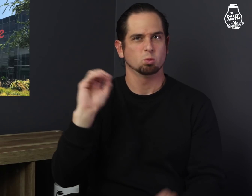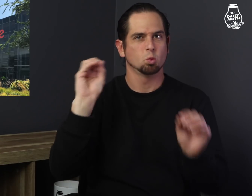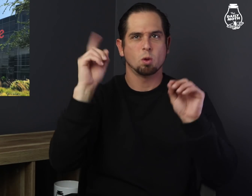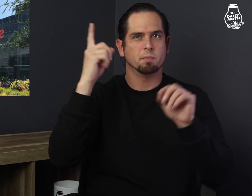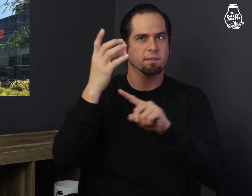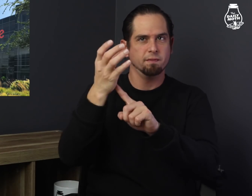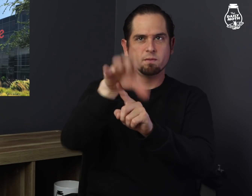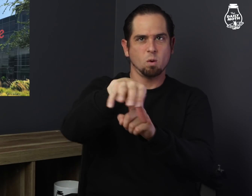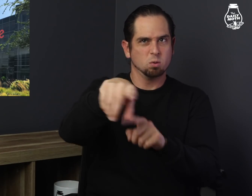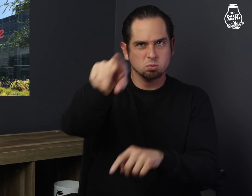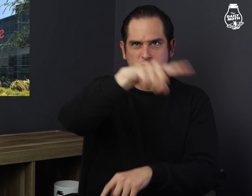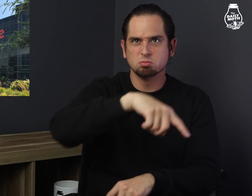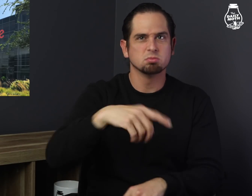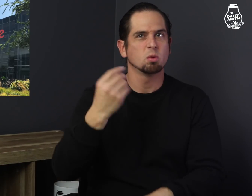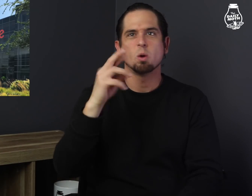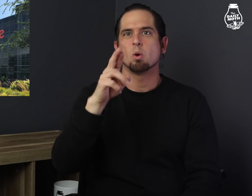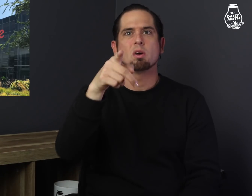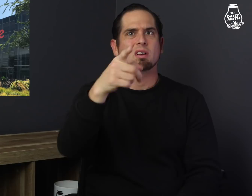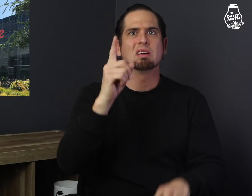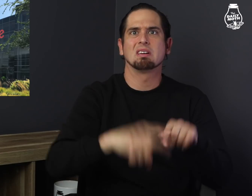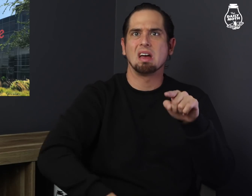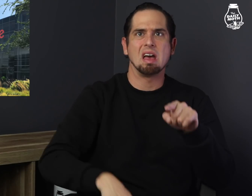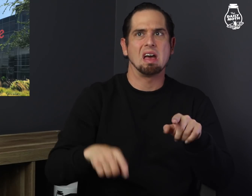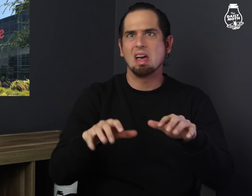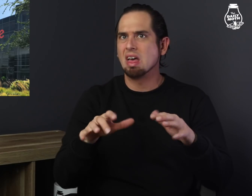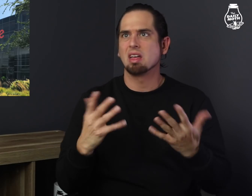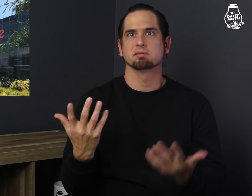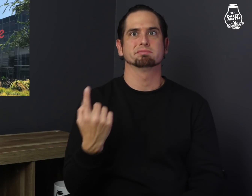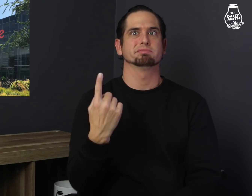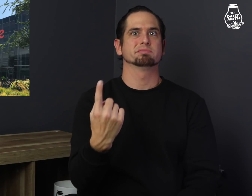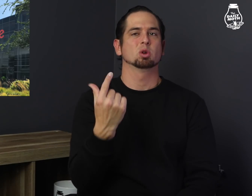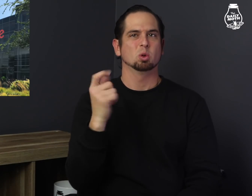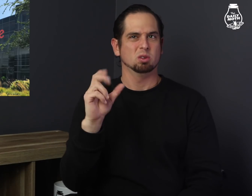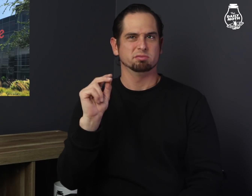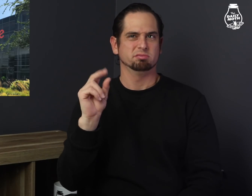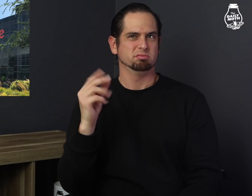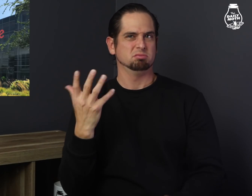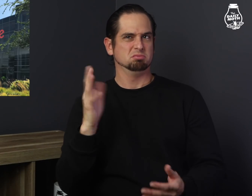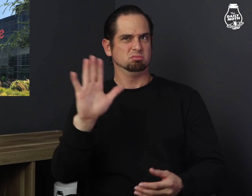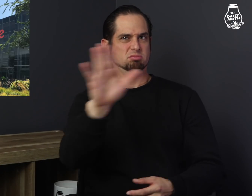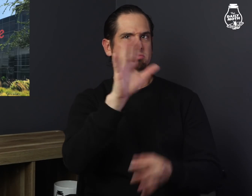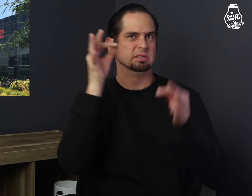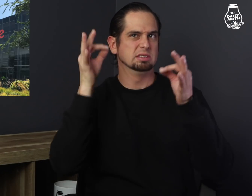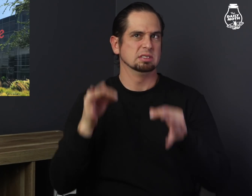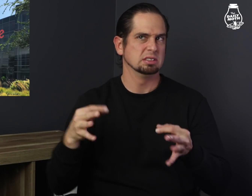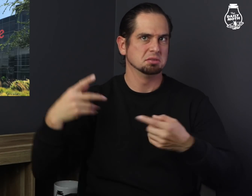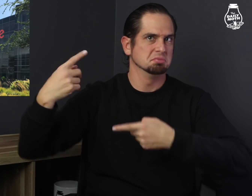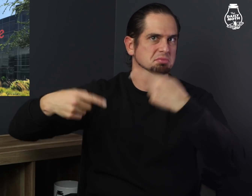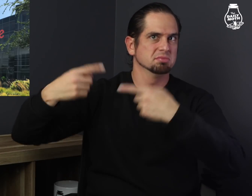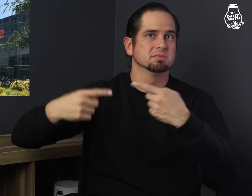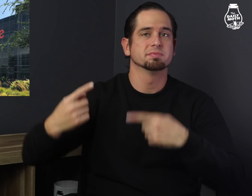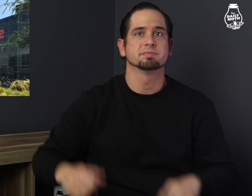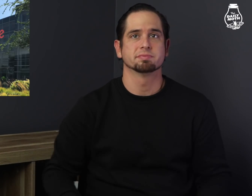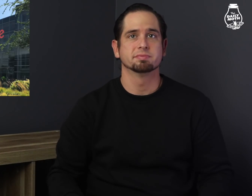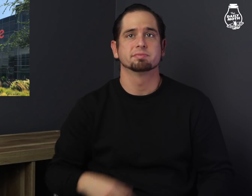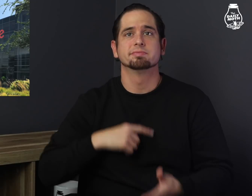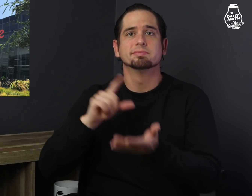not because they are forced to or because they can't find alternatives.